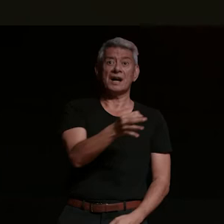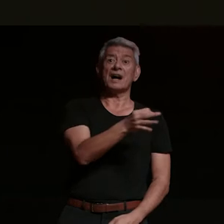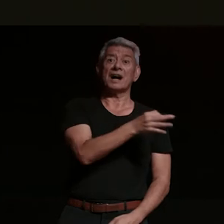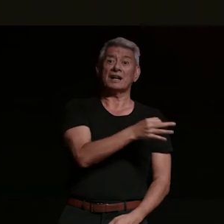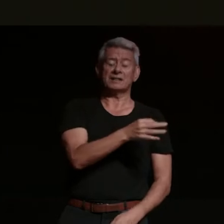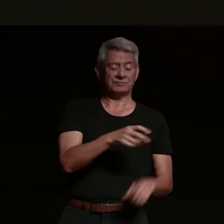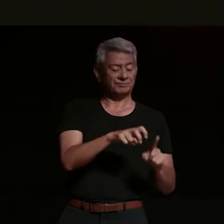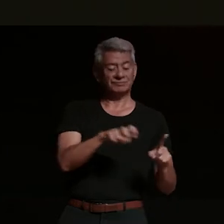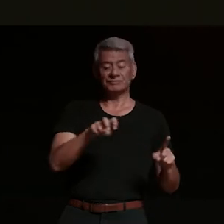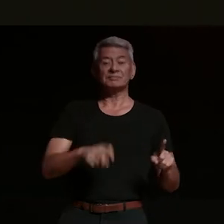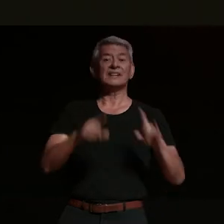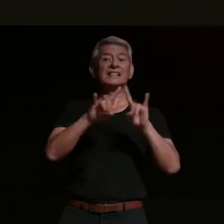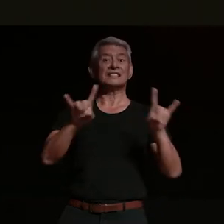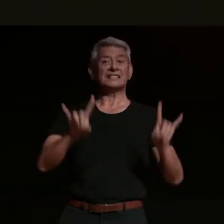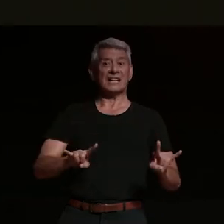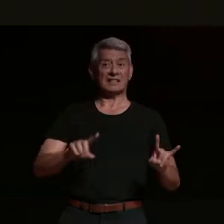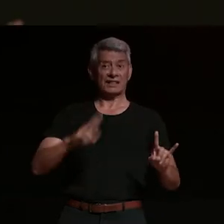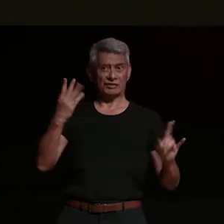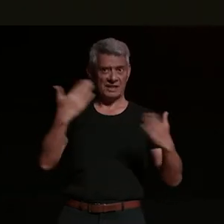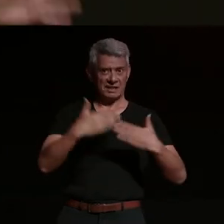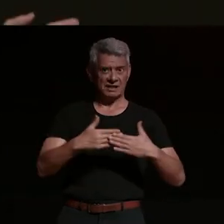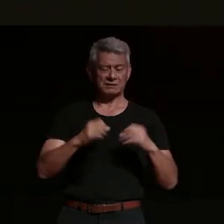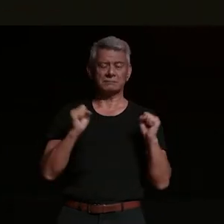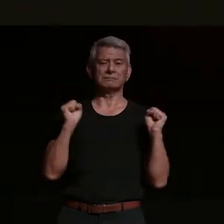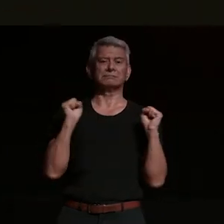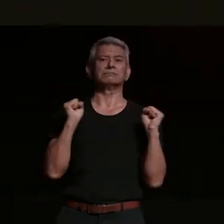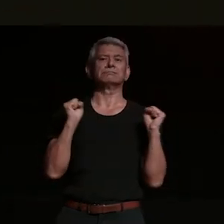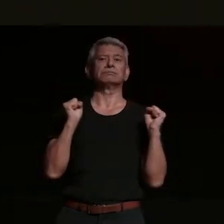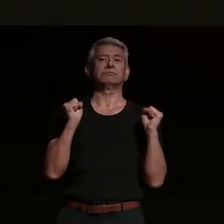for three nights and the freezing cold and the rain they'll go and watch motorcycles